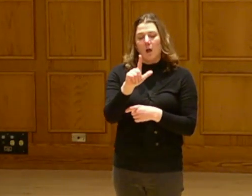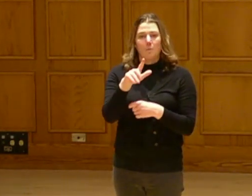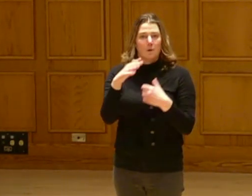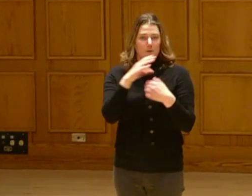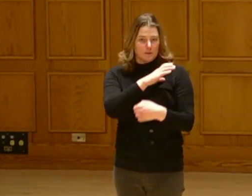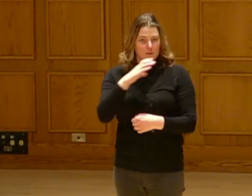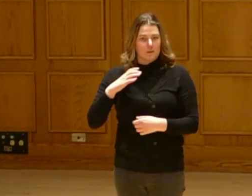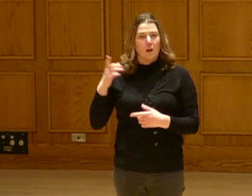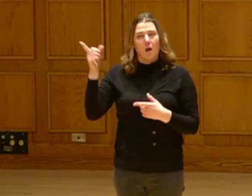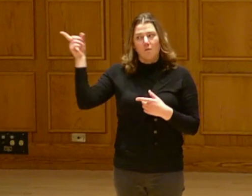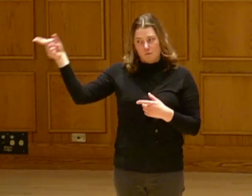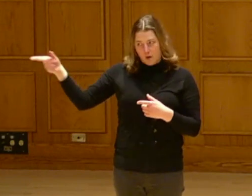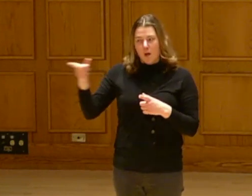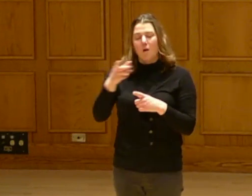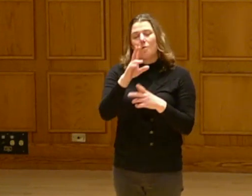Rob interpret a tribal citizen of the Red Lake Nation.